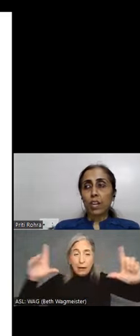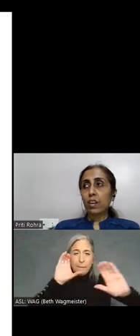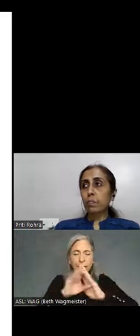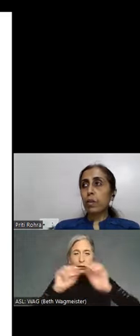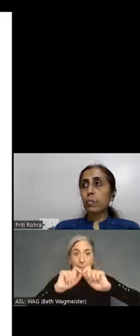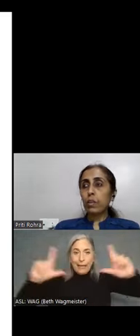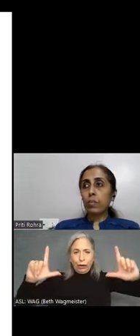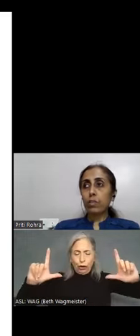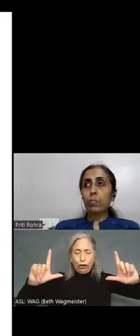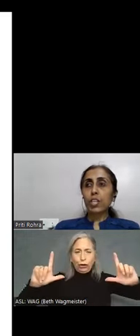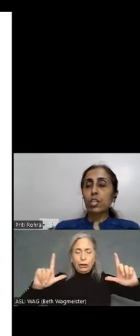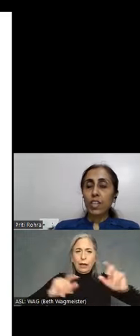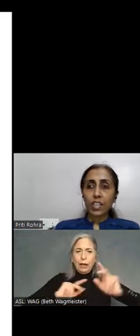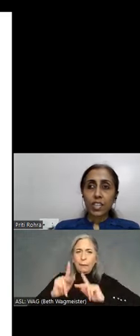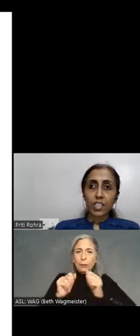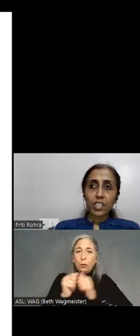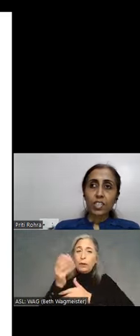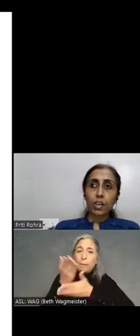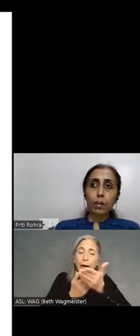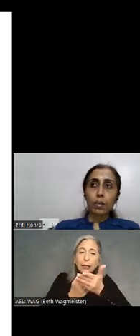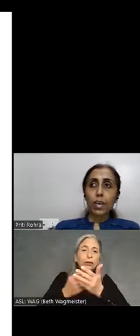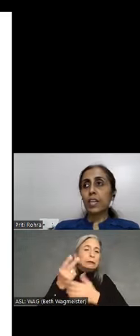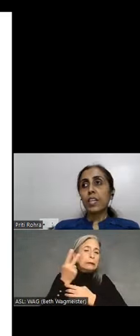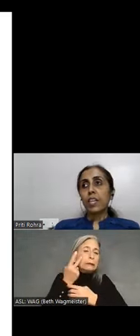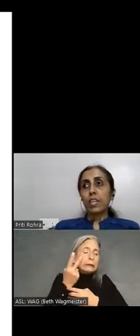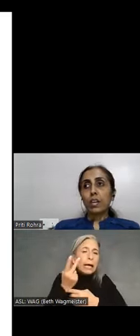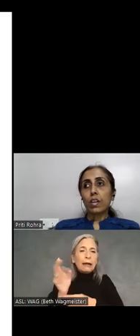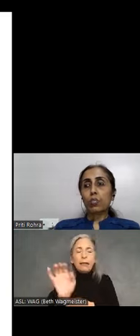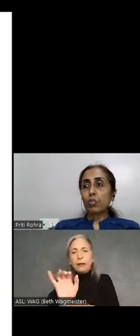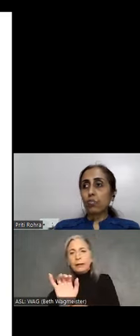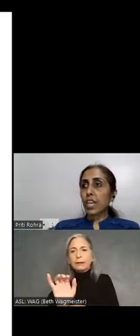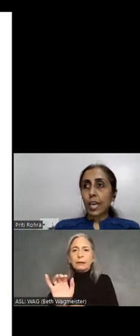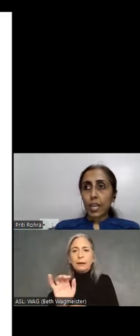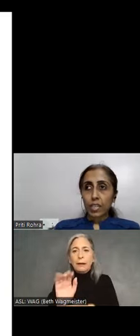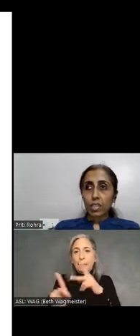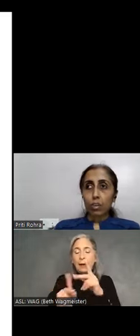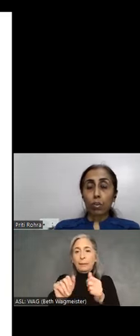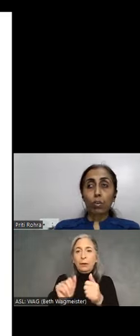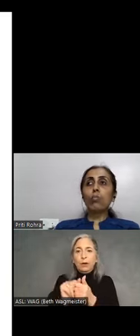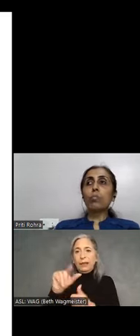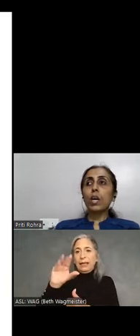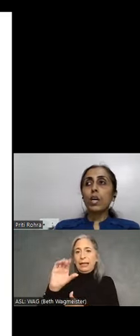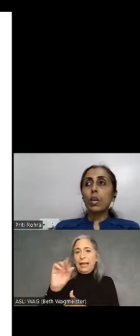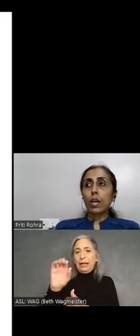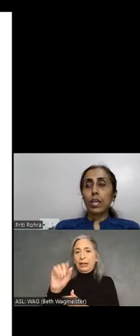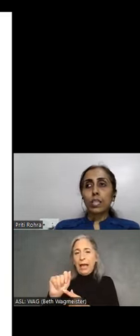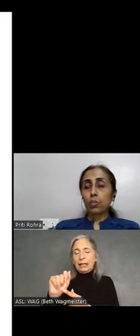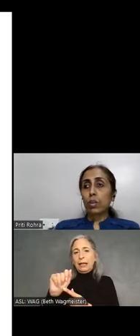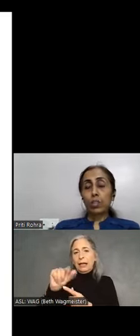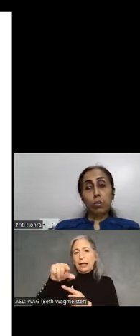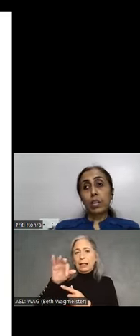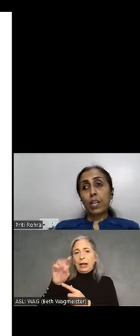are people with partial sightedness like those with cataracts, glaucoma, as well as people like